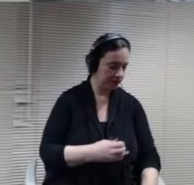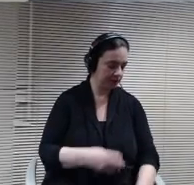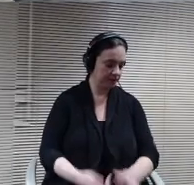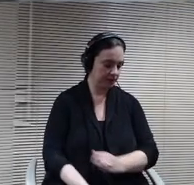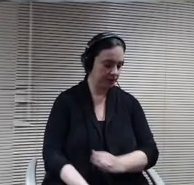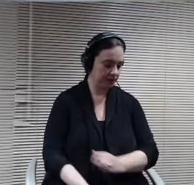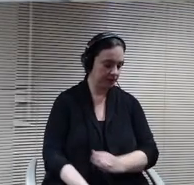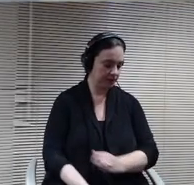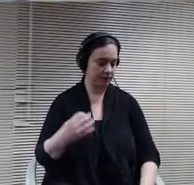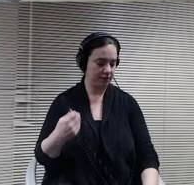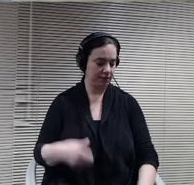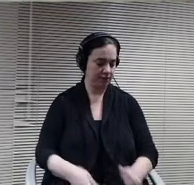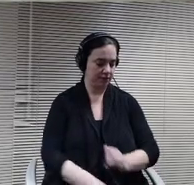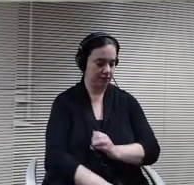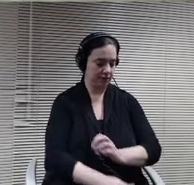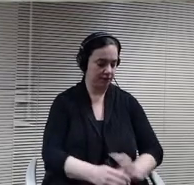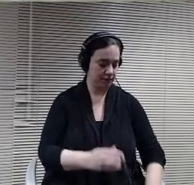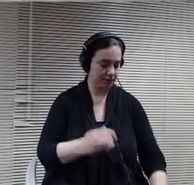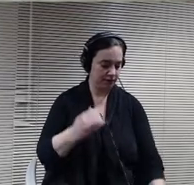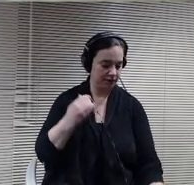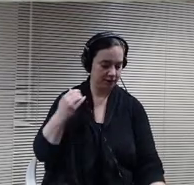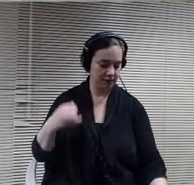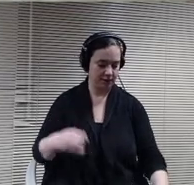Thank you board members. Looking forward to it.